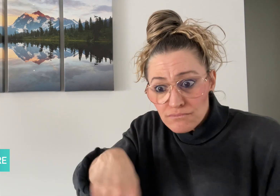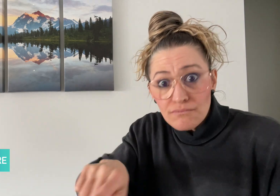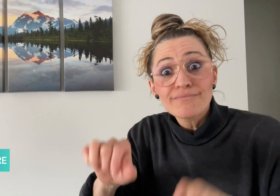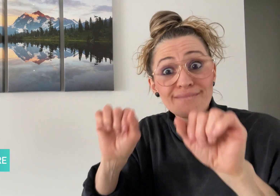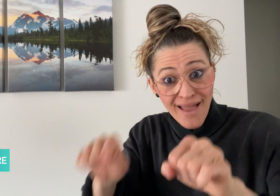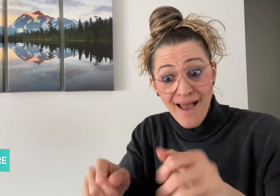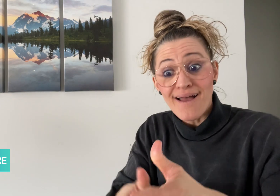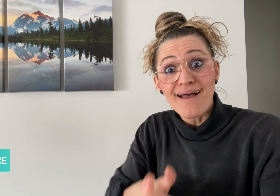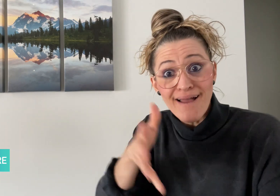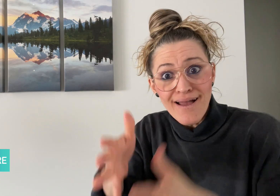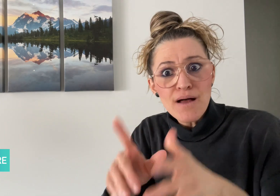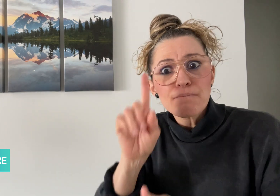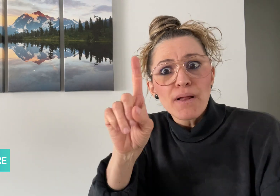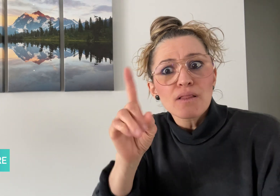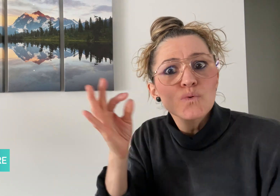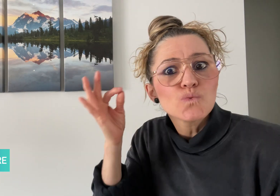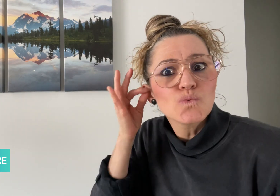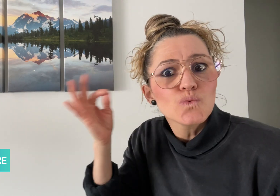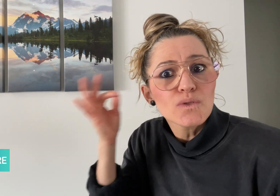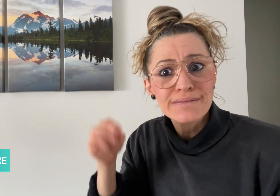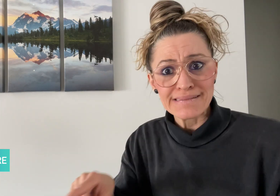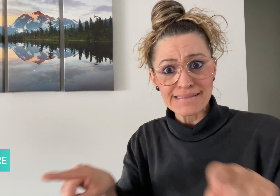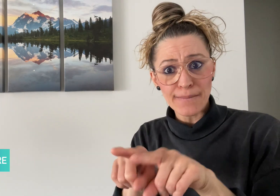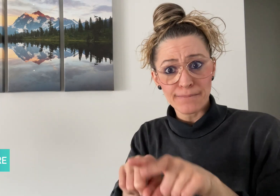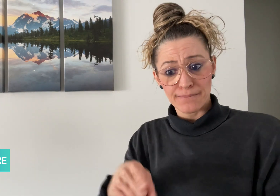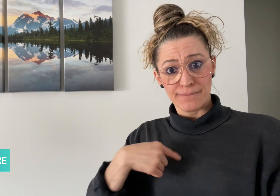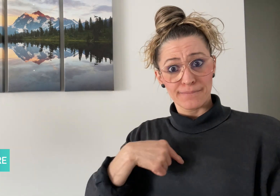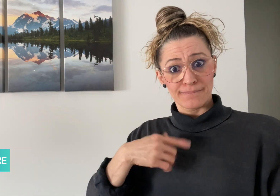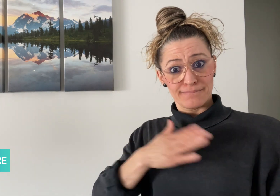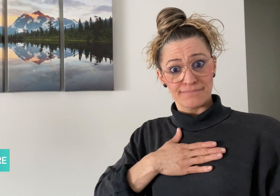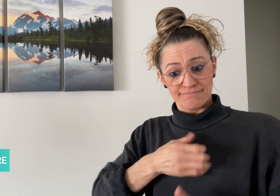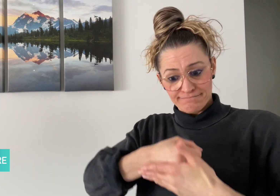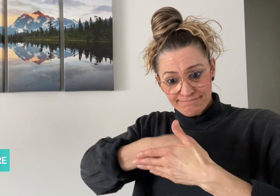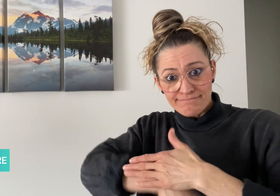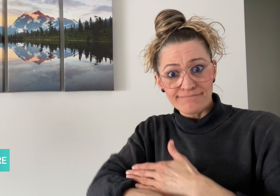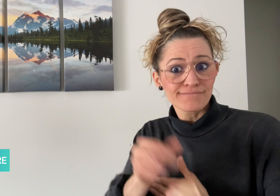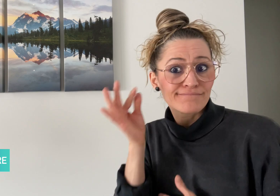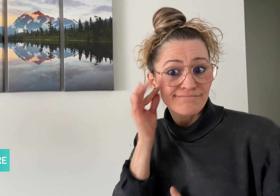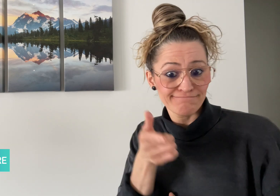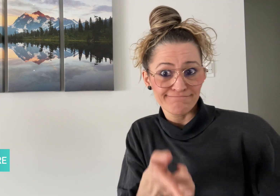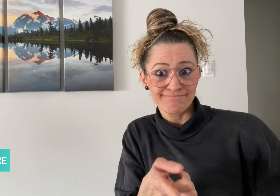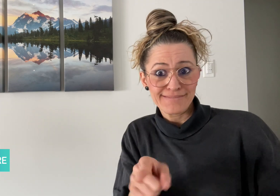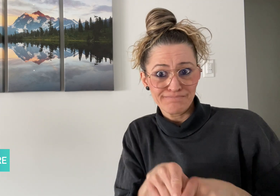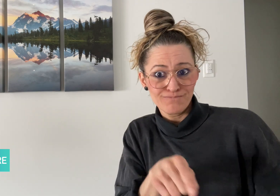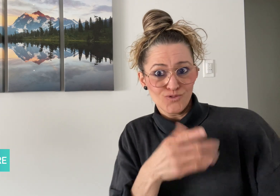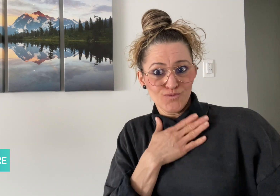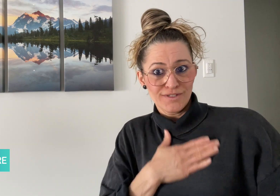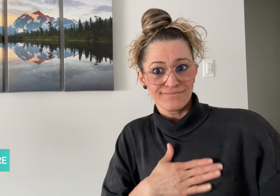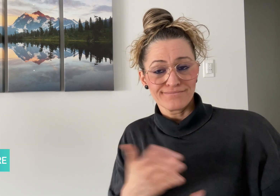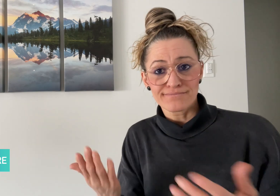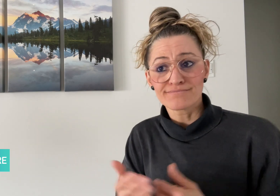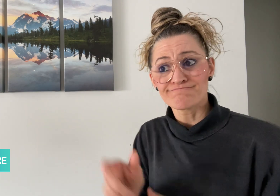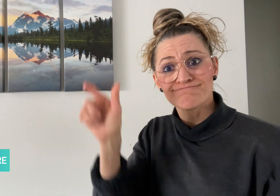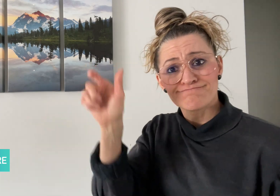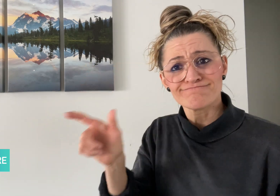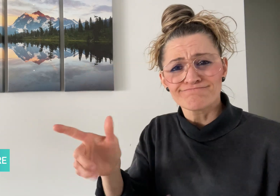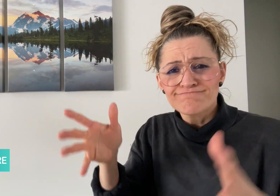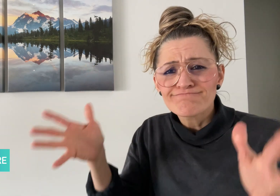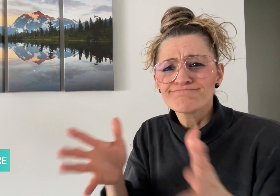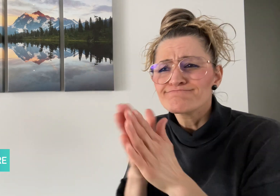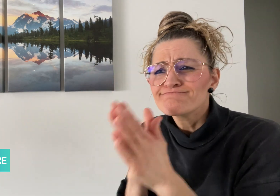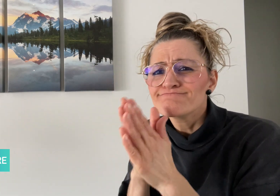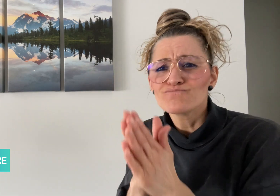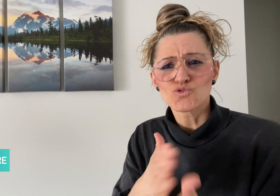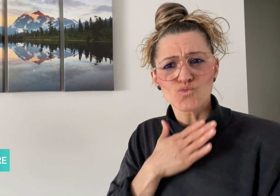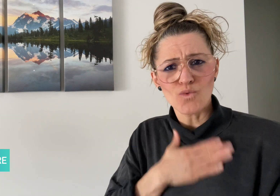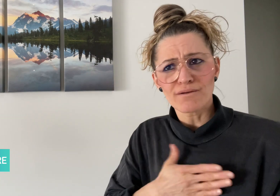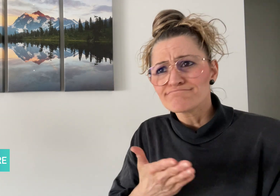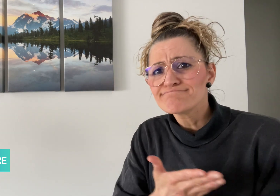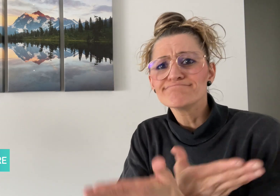but can hear, like our daughter.” She also encourages